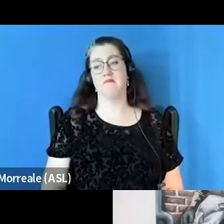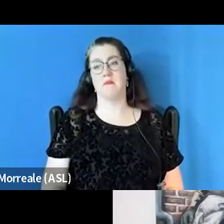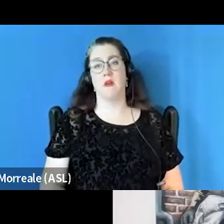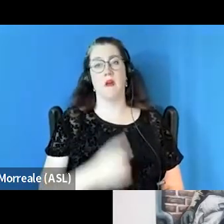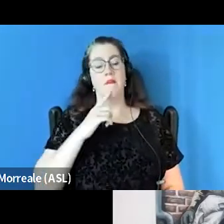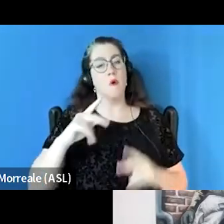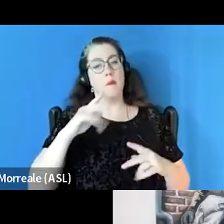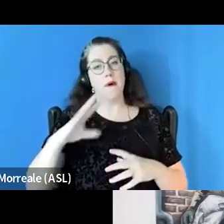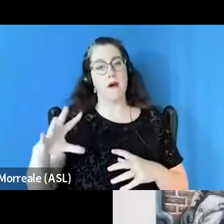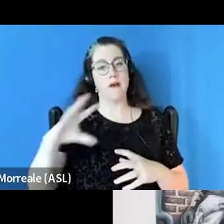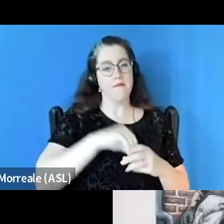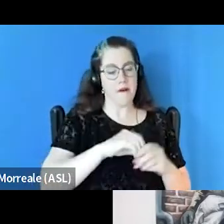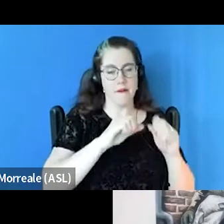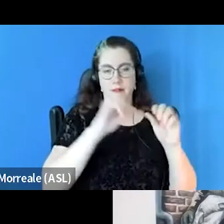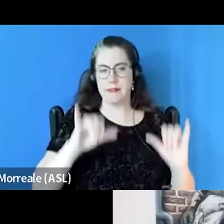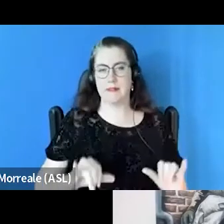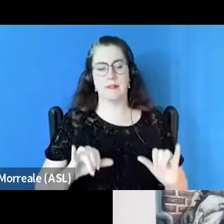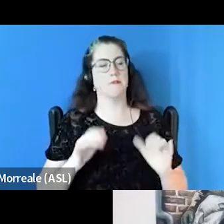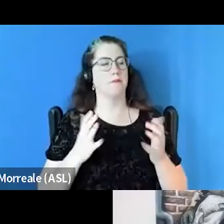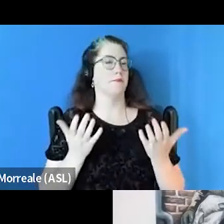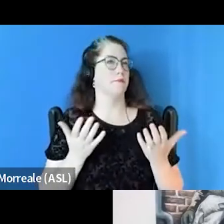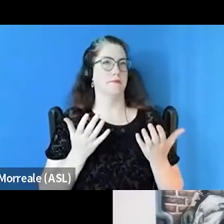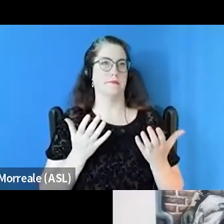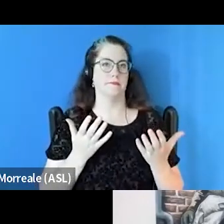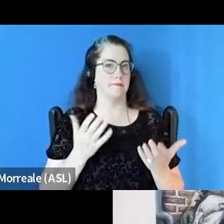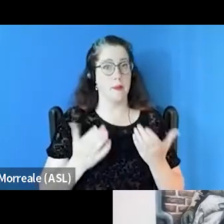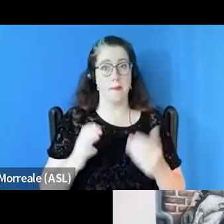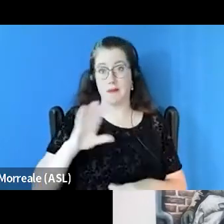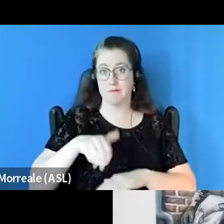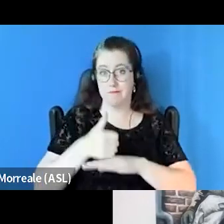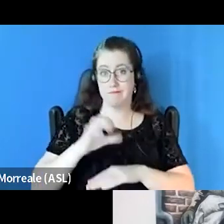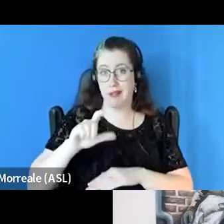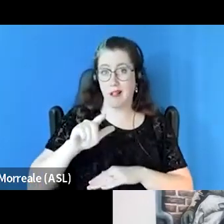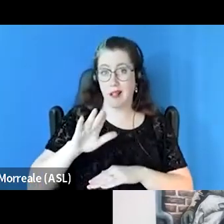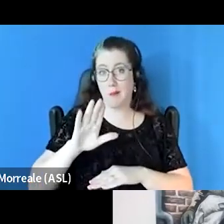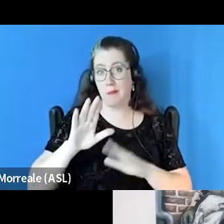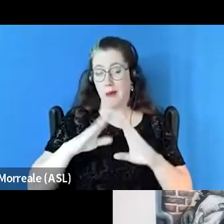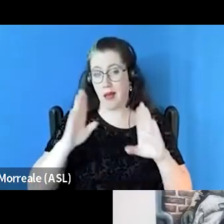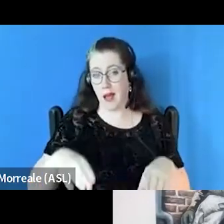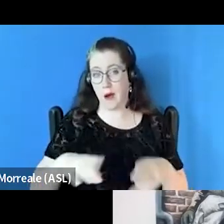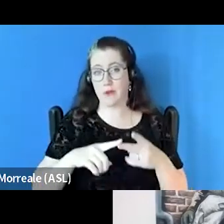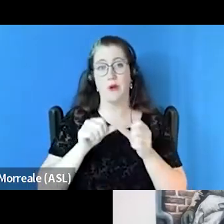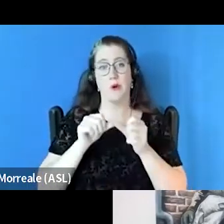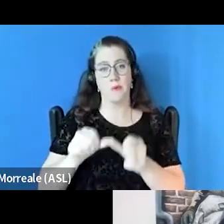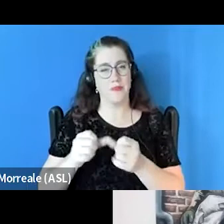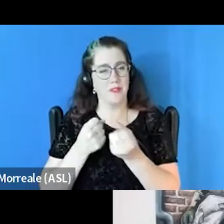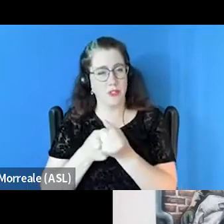in the system, whether it be a clubhouse or permanent supportive housing or transitional housing,